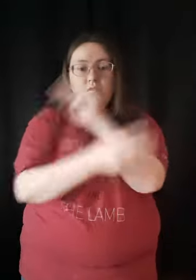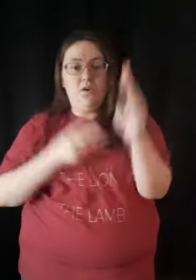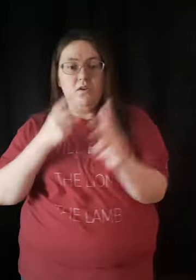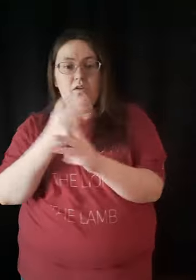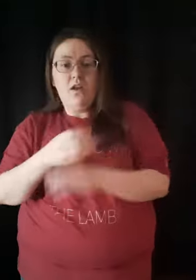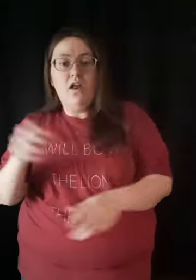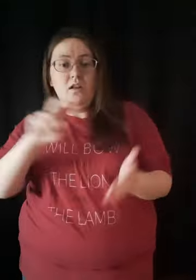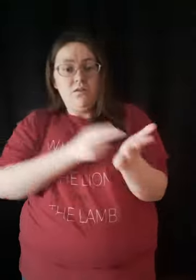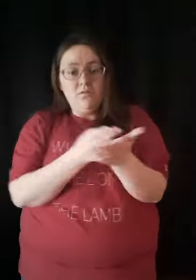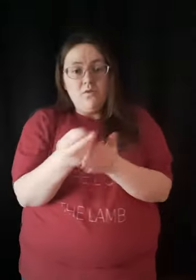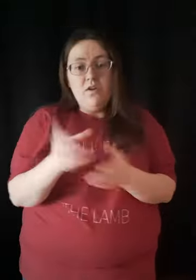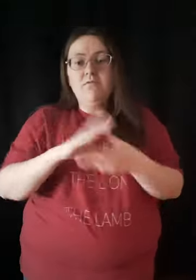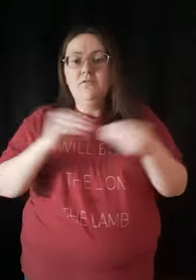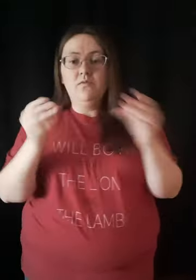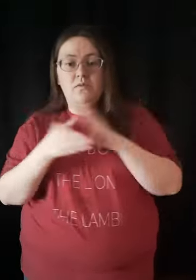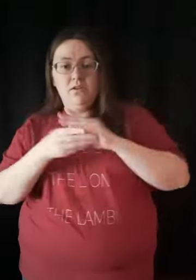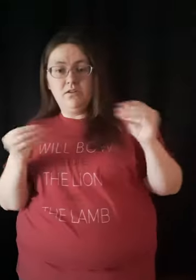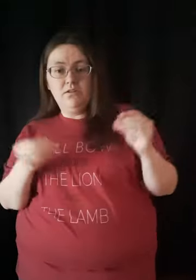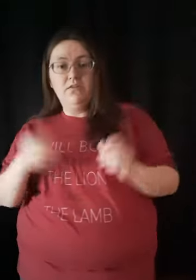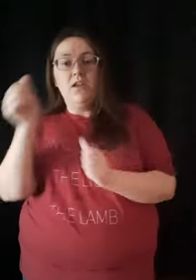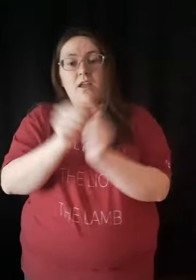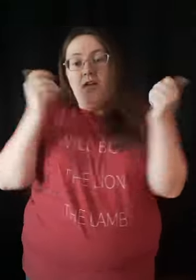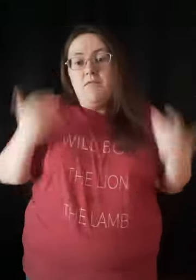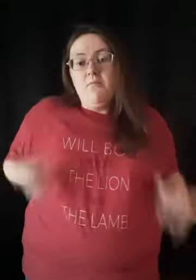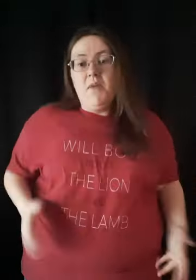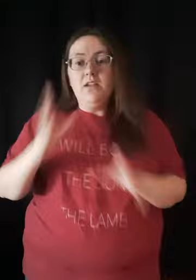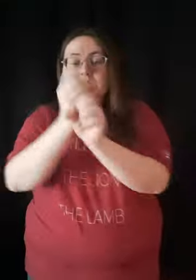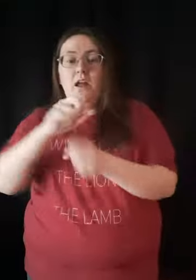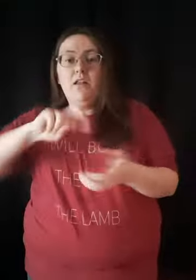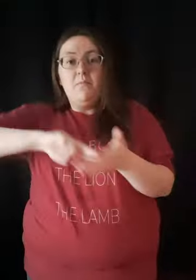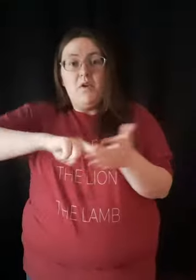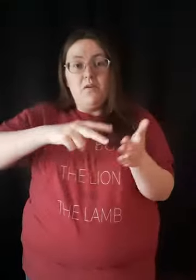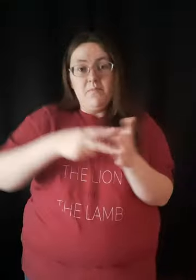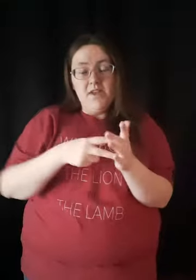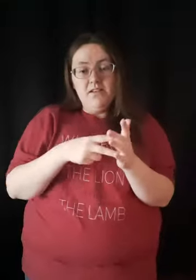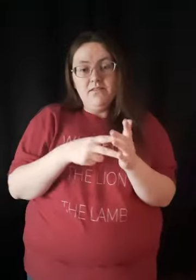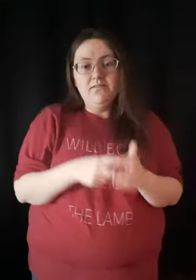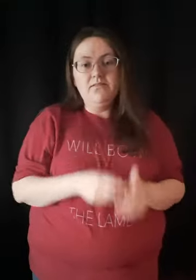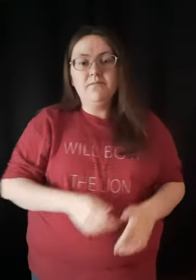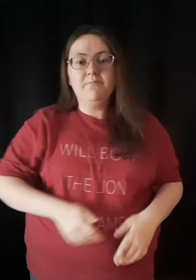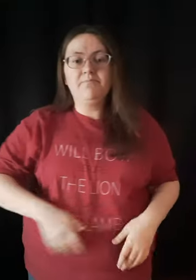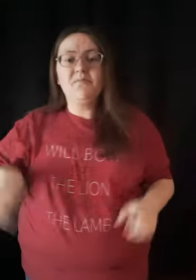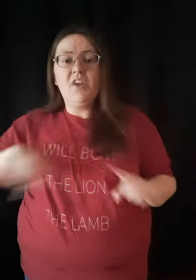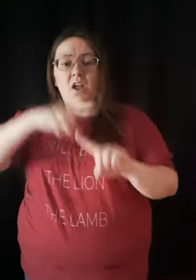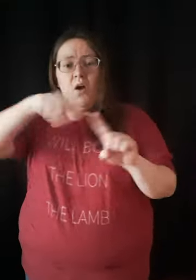Well, the moral of the story is Everybody's got a purpose